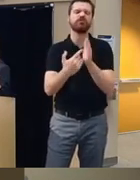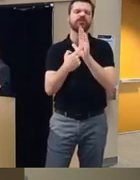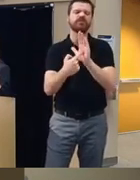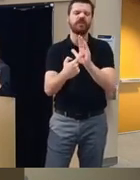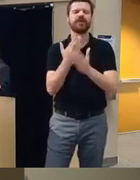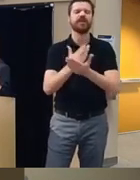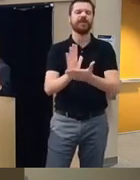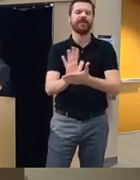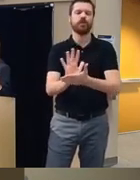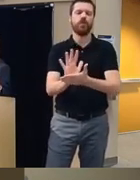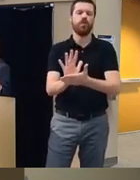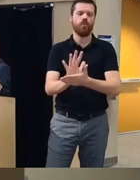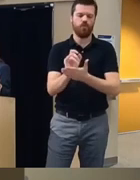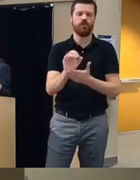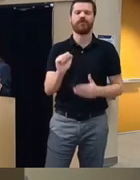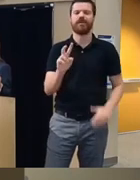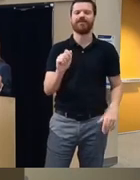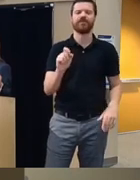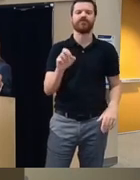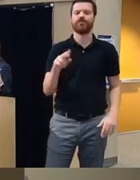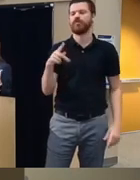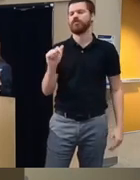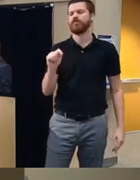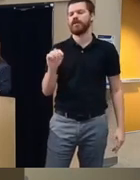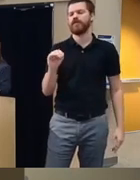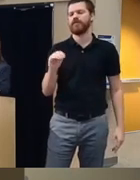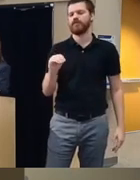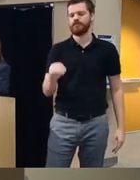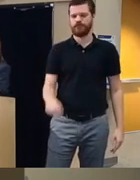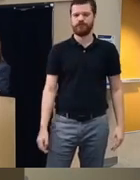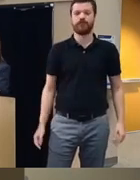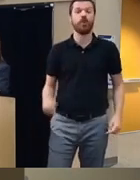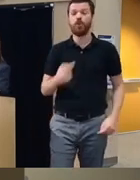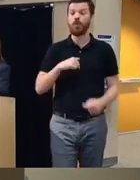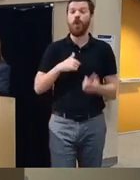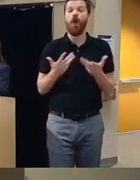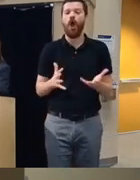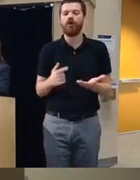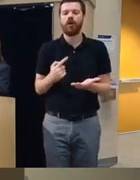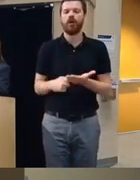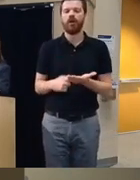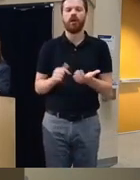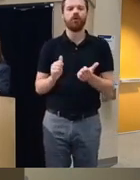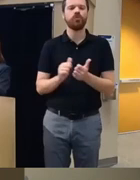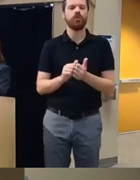video of the Avatar platform but we're already talking with our Ai and computer science folks